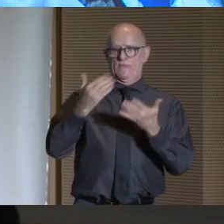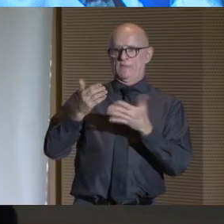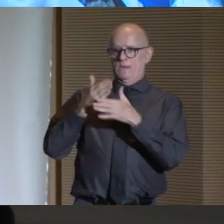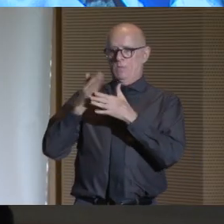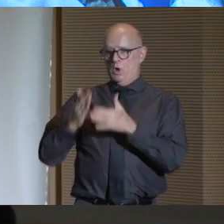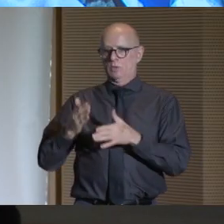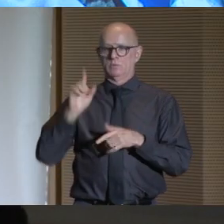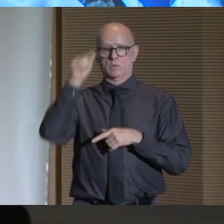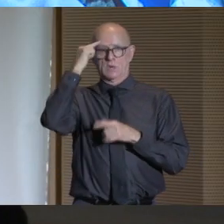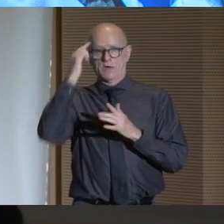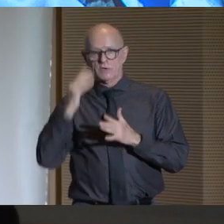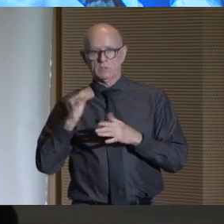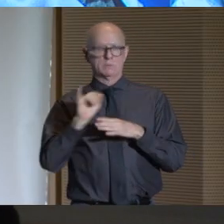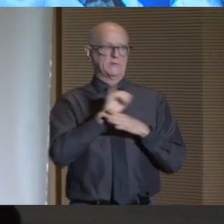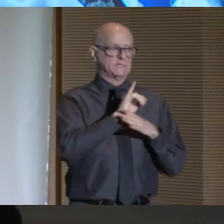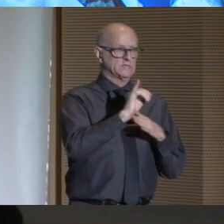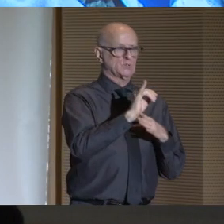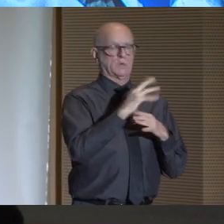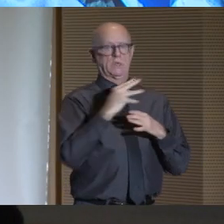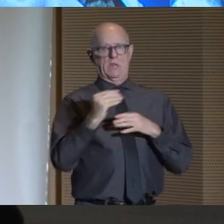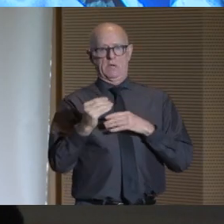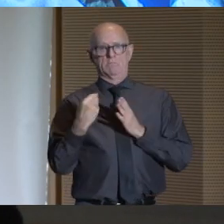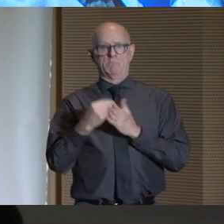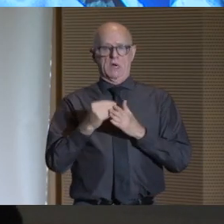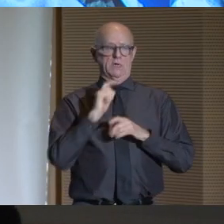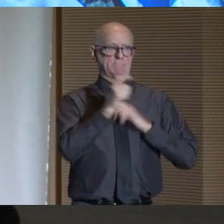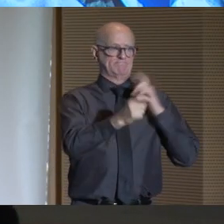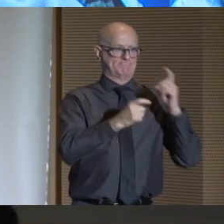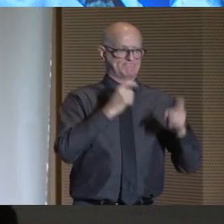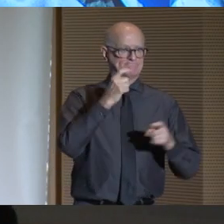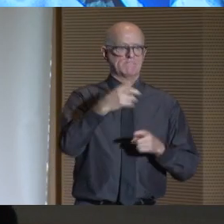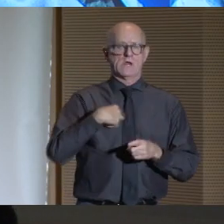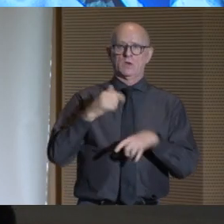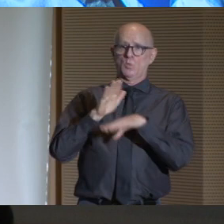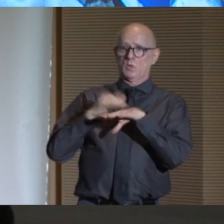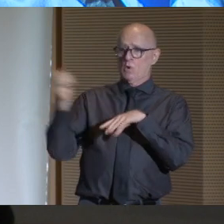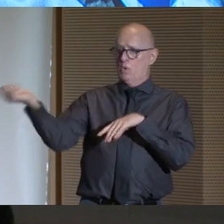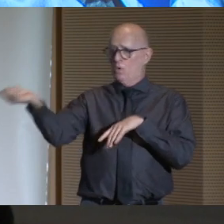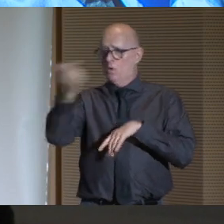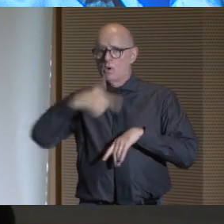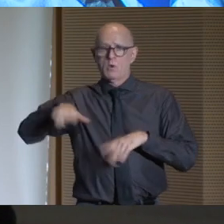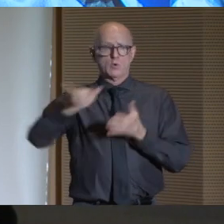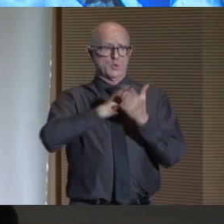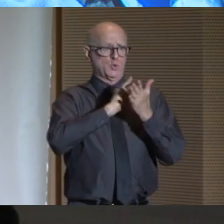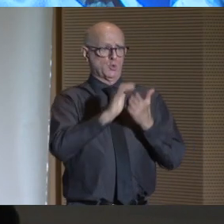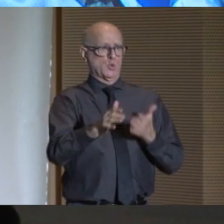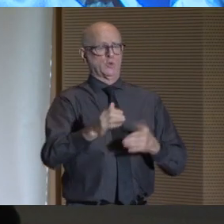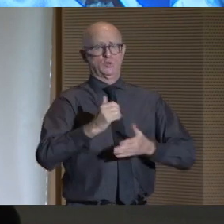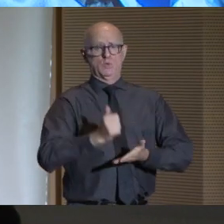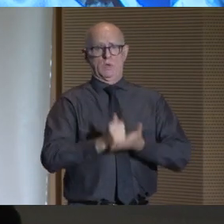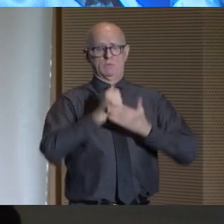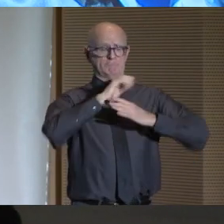And so we thank our partners in government, industry, and philanthropy, and we call on them and all New Yorkers